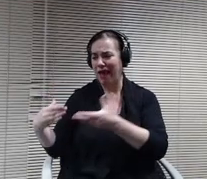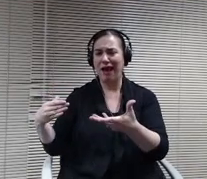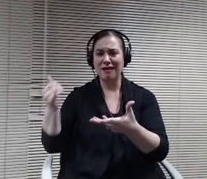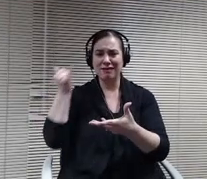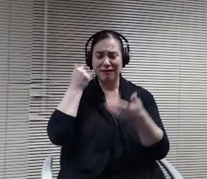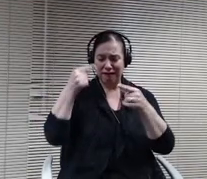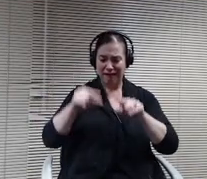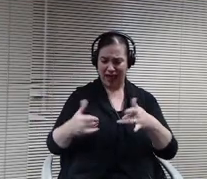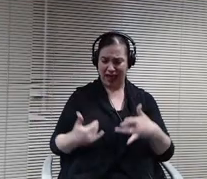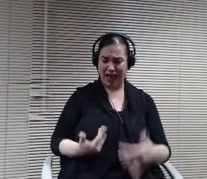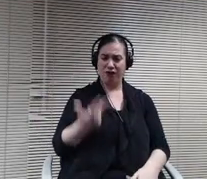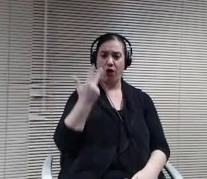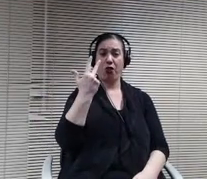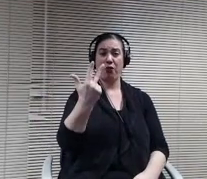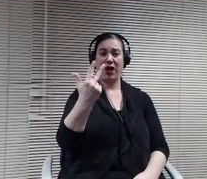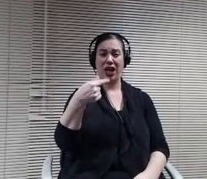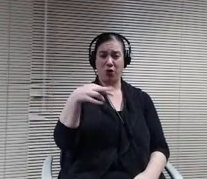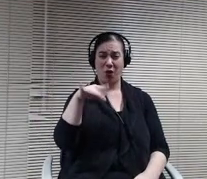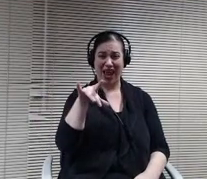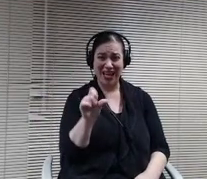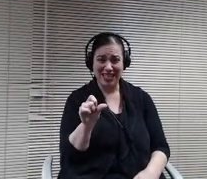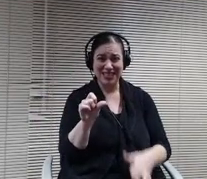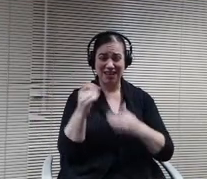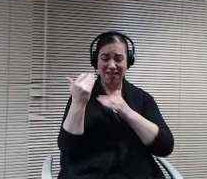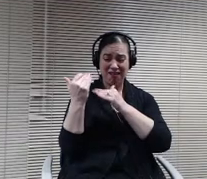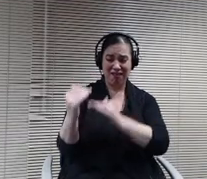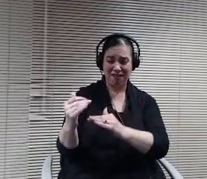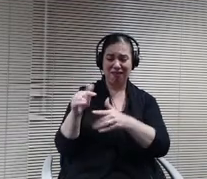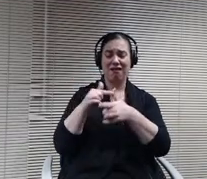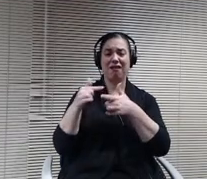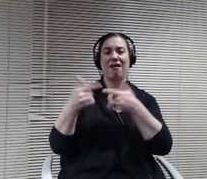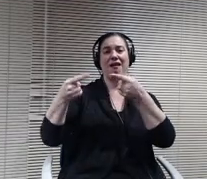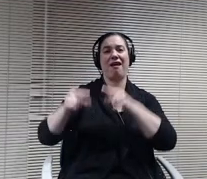time and then bring it 420 on 2 weeks later, it will be